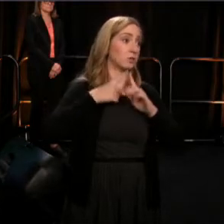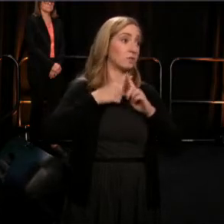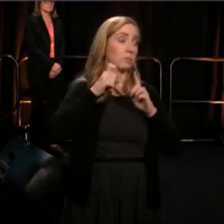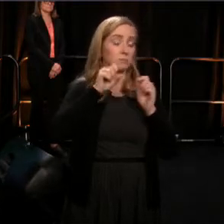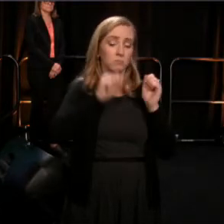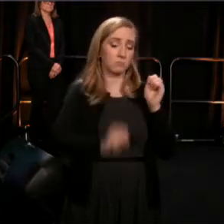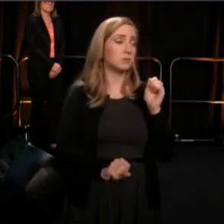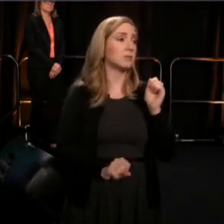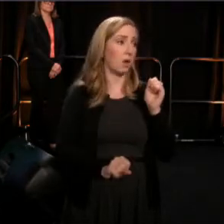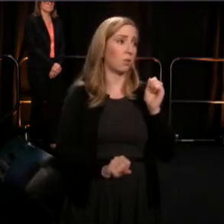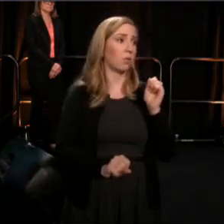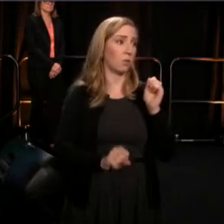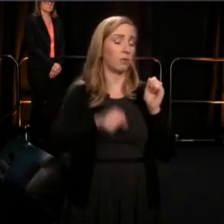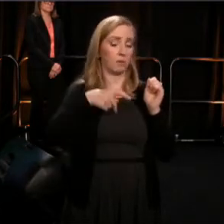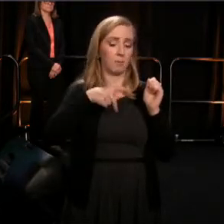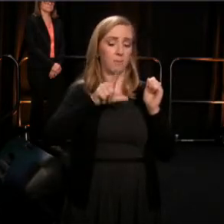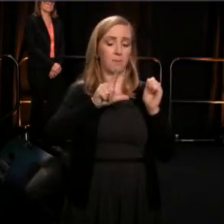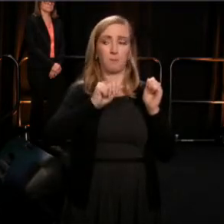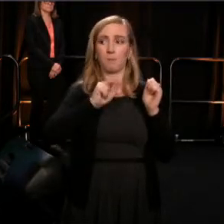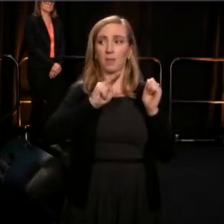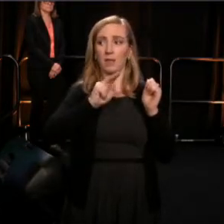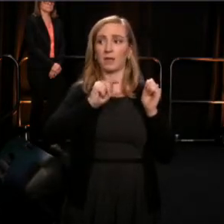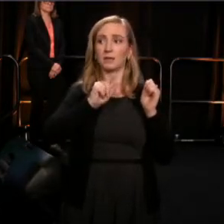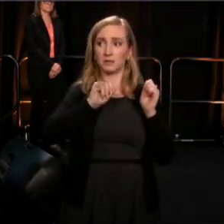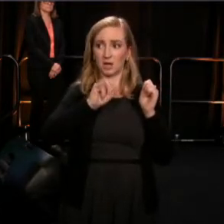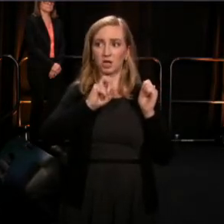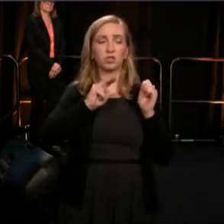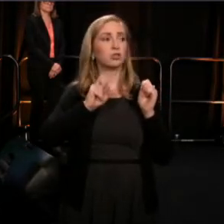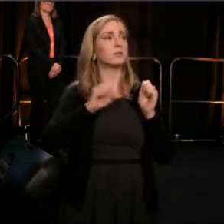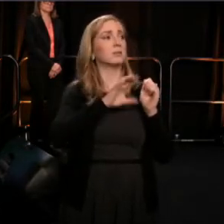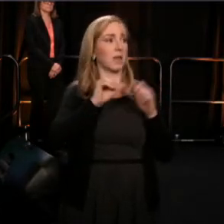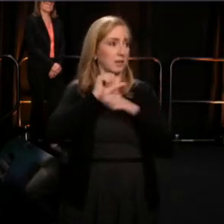Summoned to the big house, to entertain the slave owner and his guests,